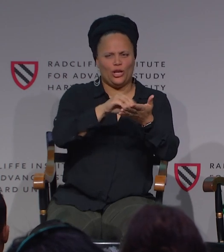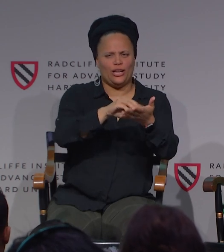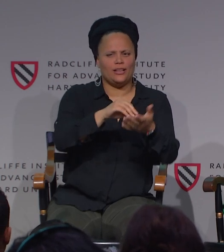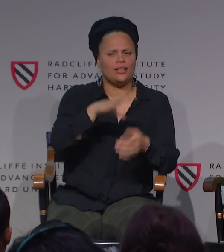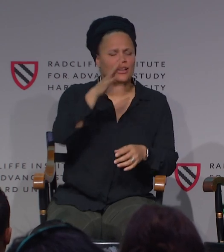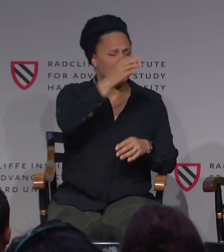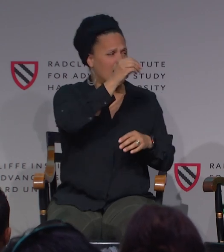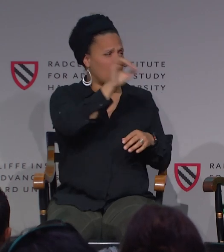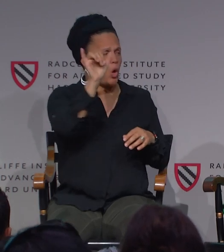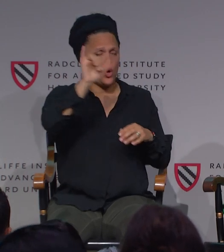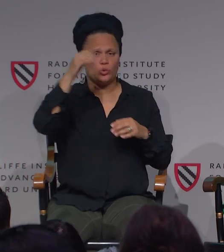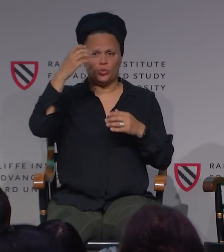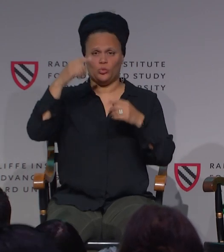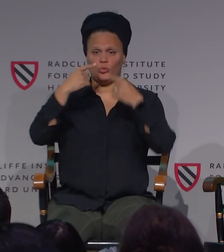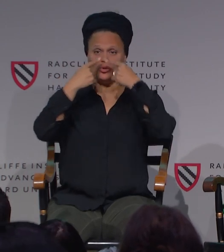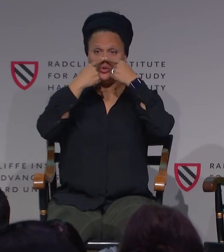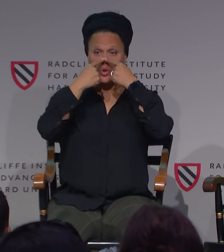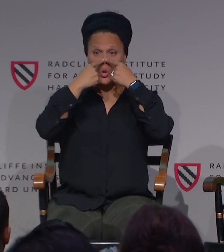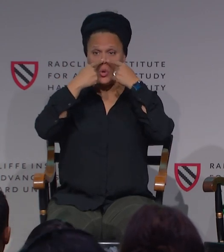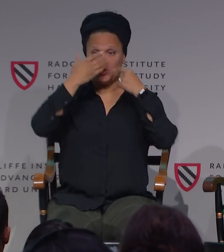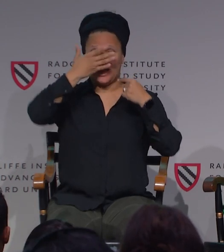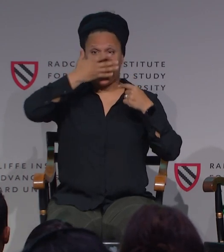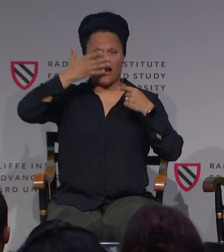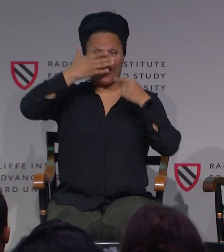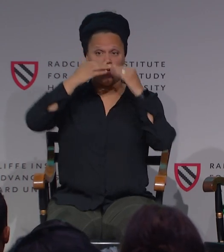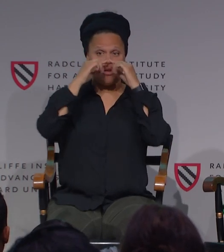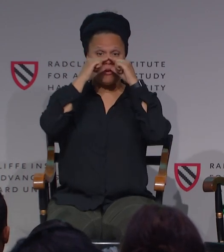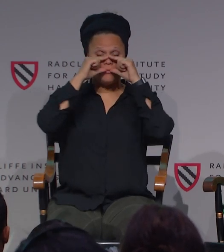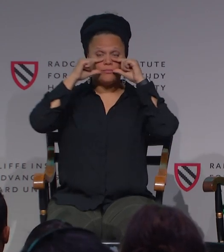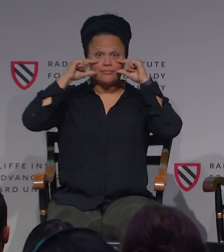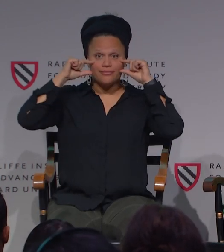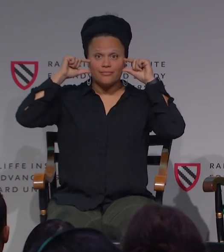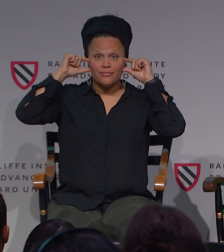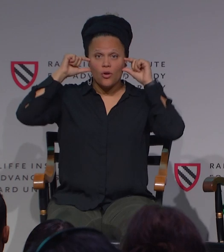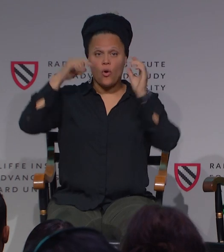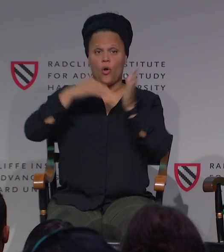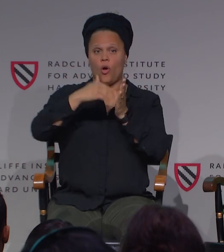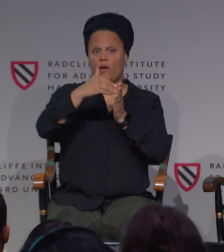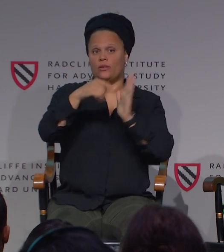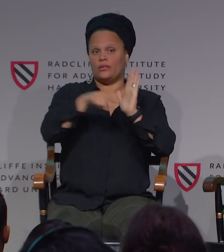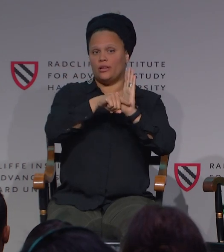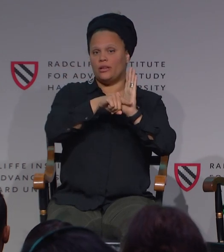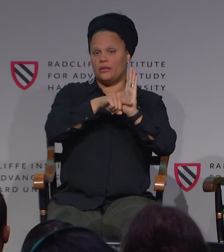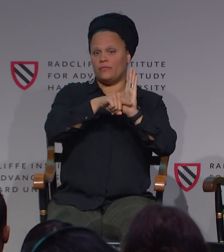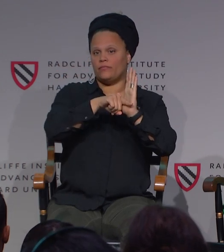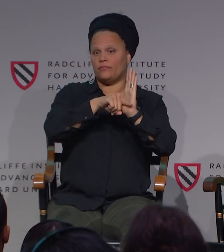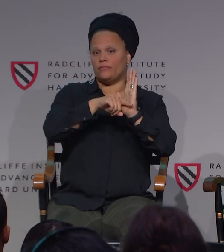for that sign that is indicating parent? So also in this region here, around your nose,